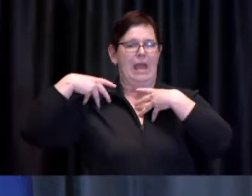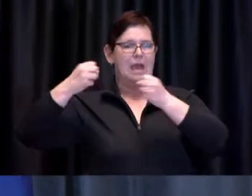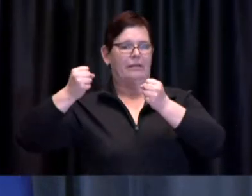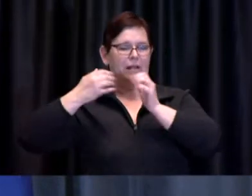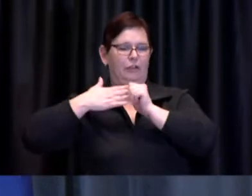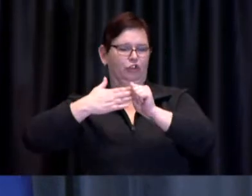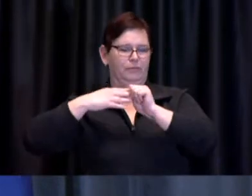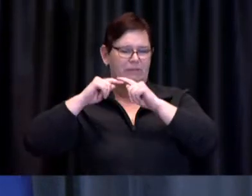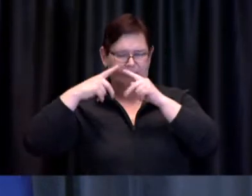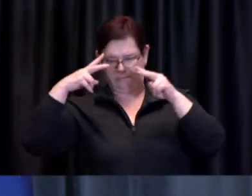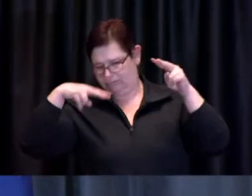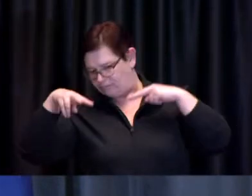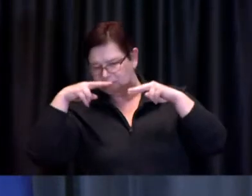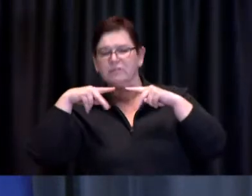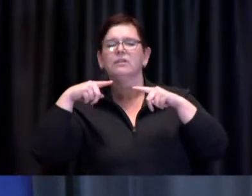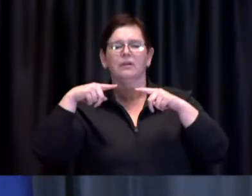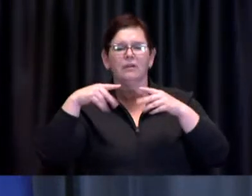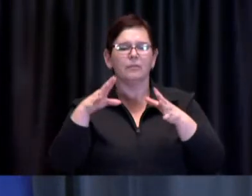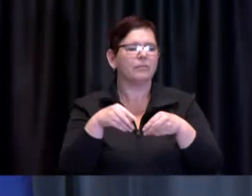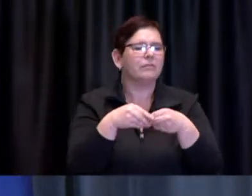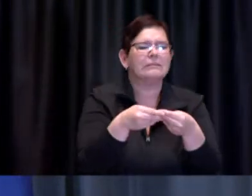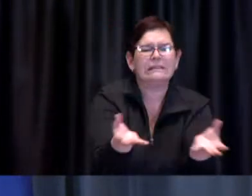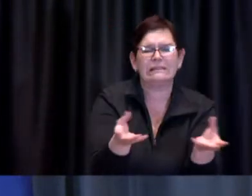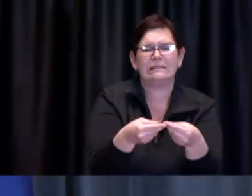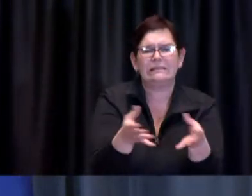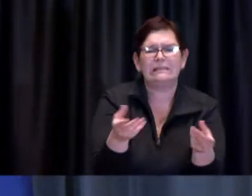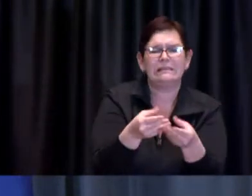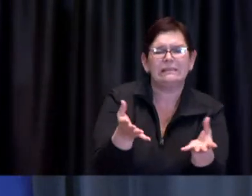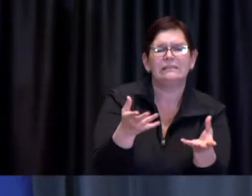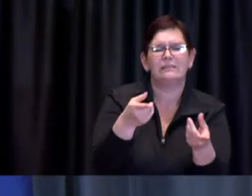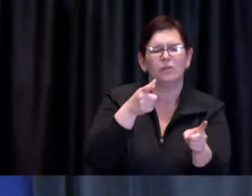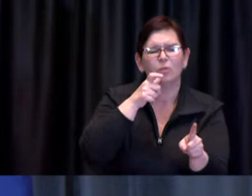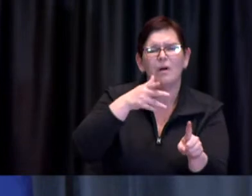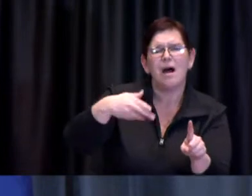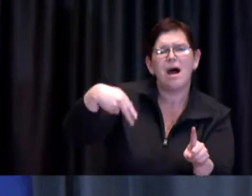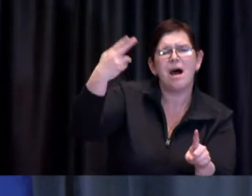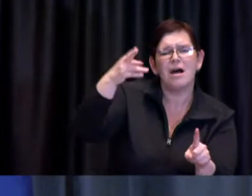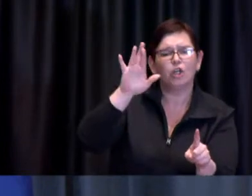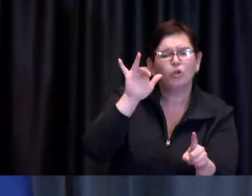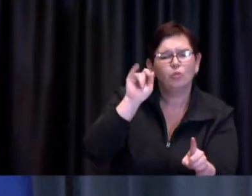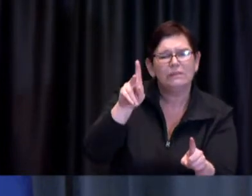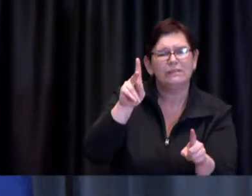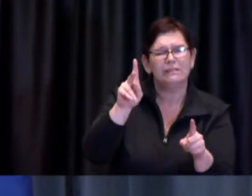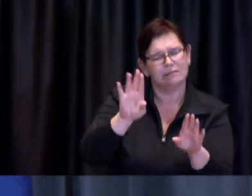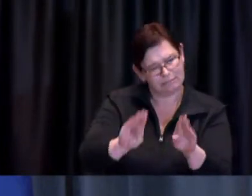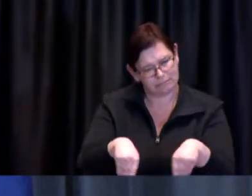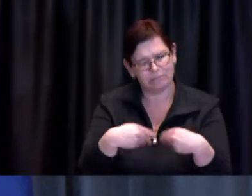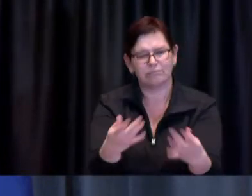vaccine within high risk neighbourhoods, rather than attendees from outside those communities.